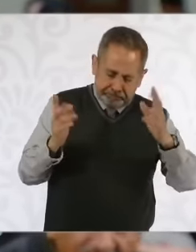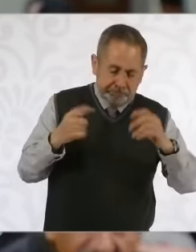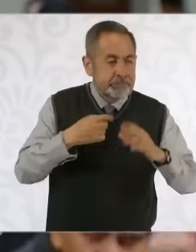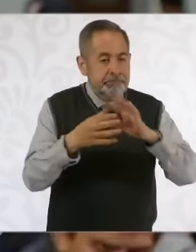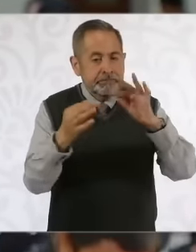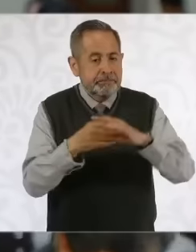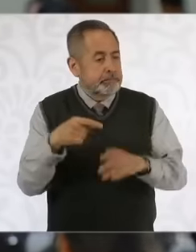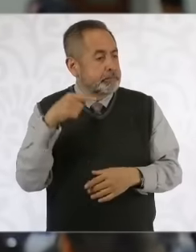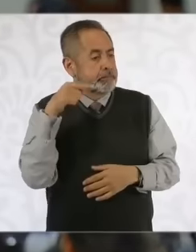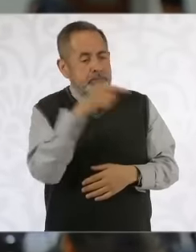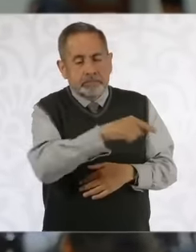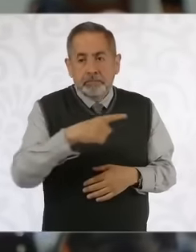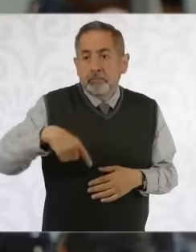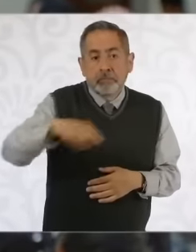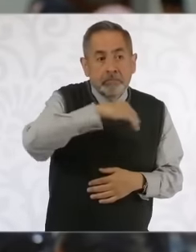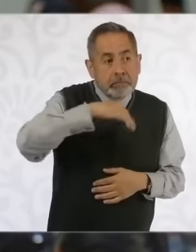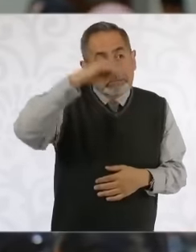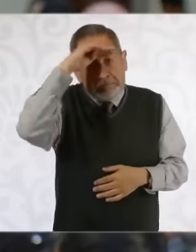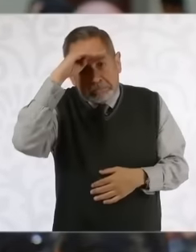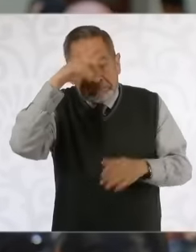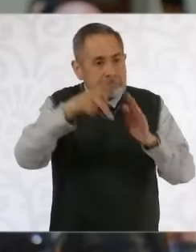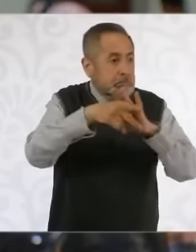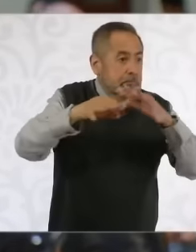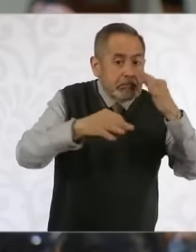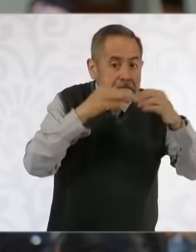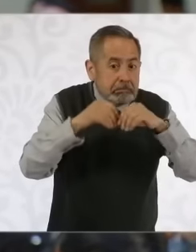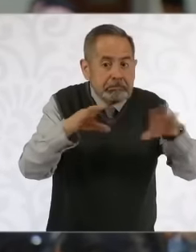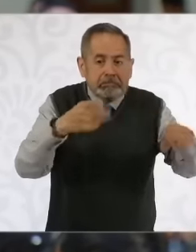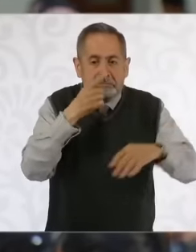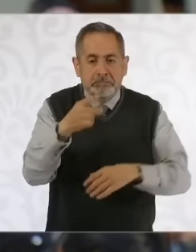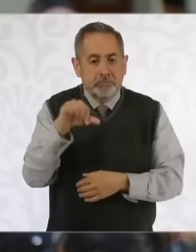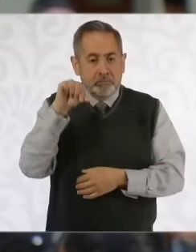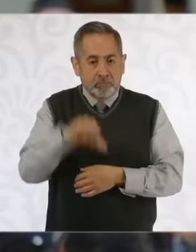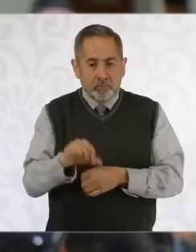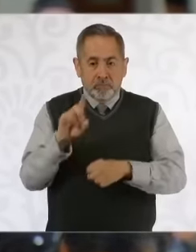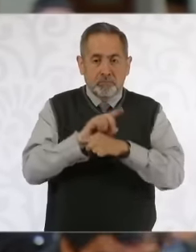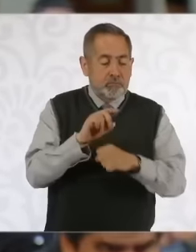within the expectation within the media that today eight ministers of the supreme